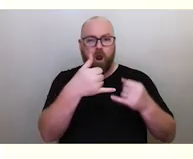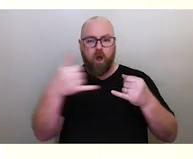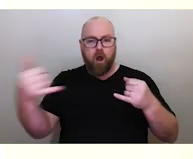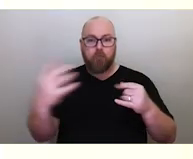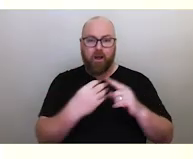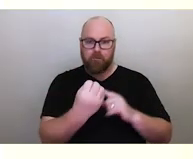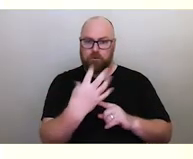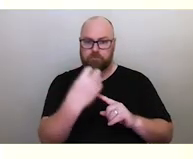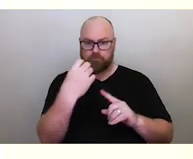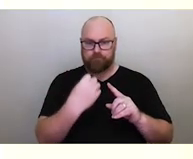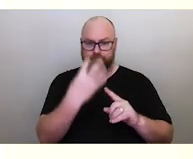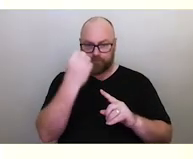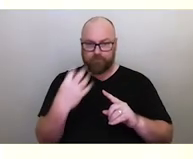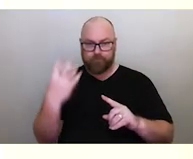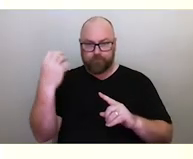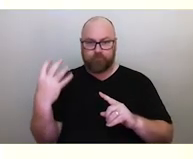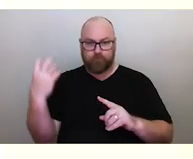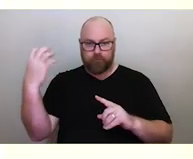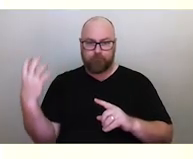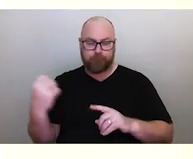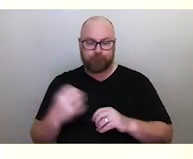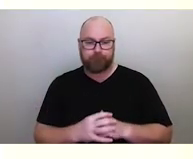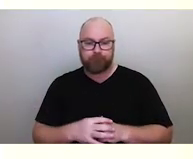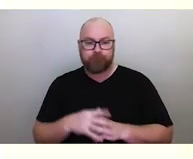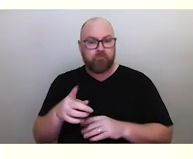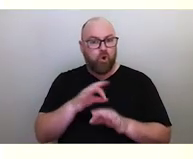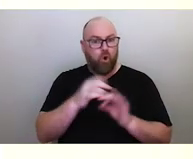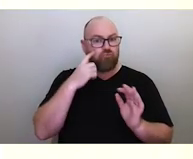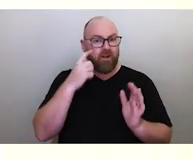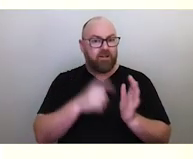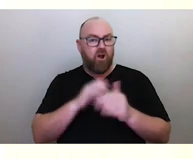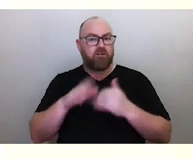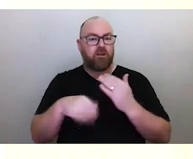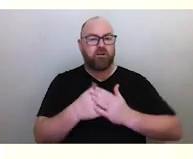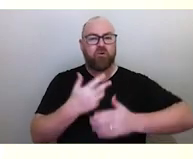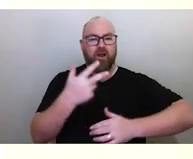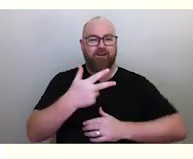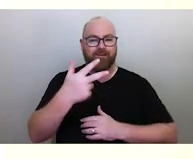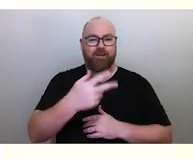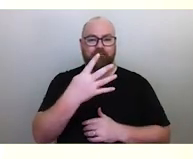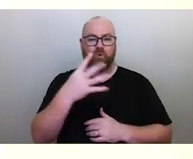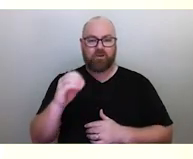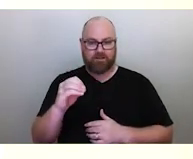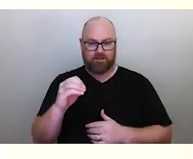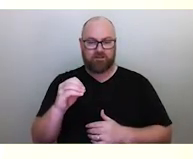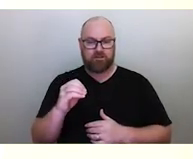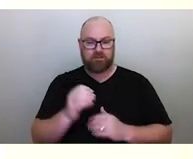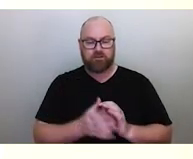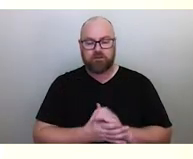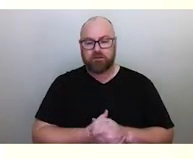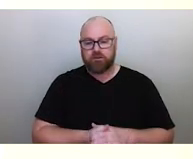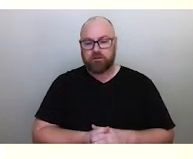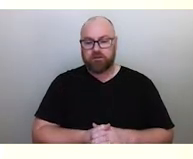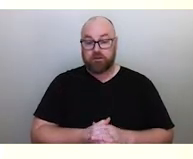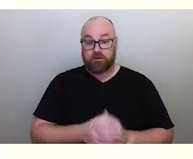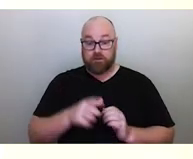This is something that was not recognized by Western Science until about 1840, right around the time that many of these traditions